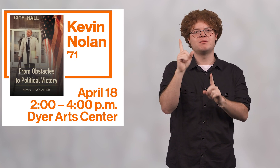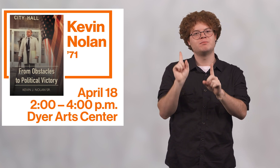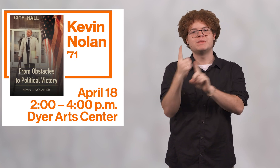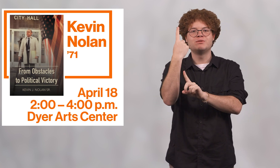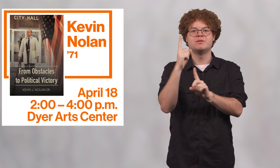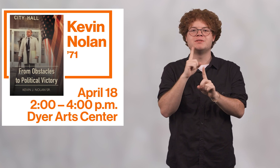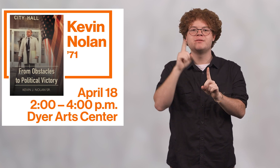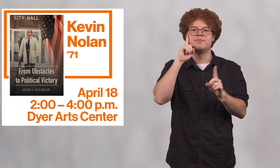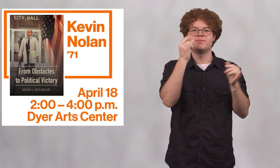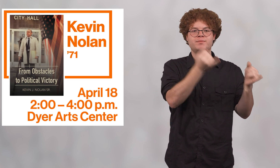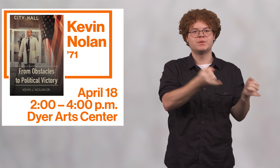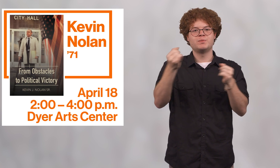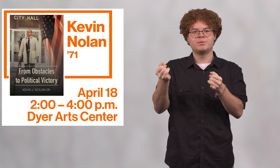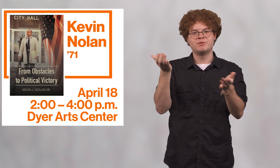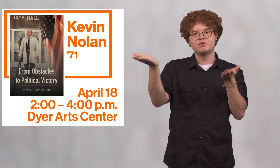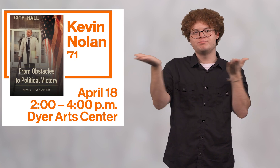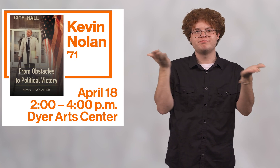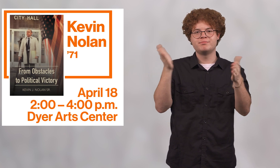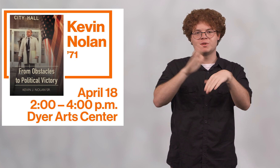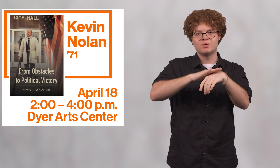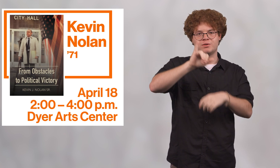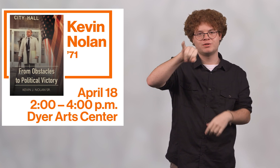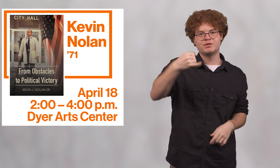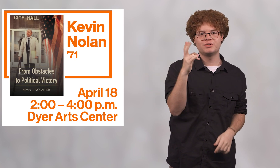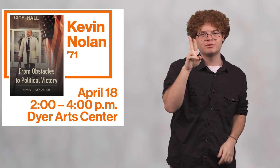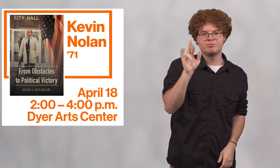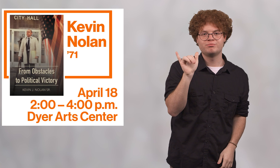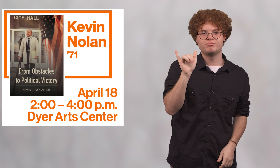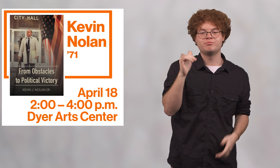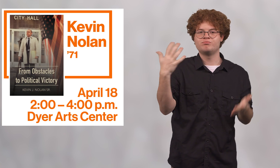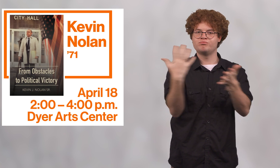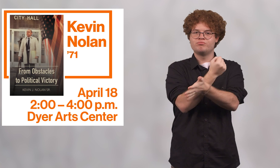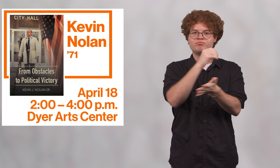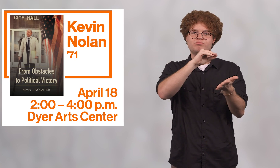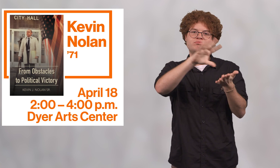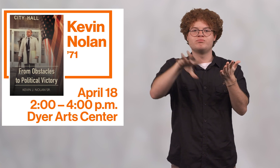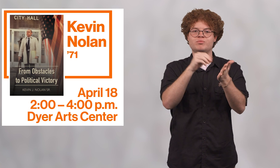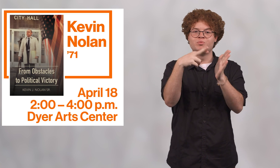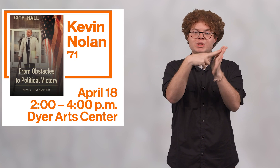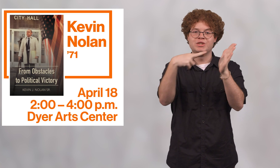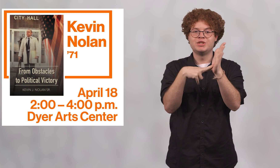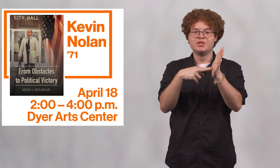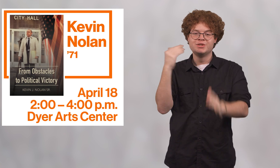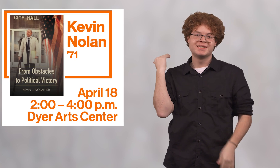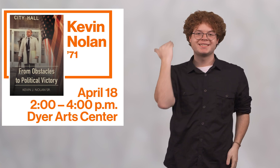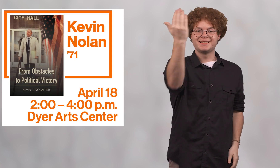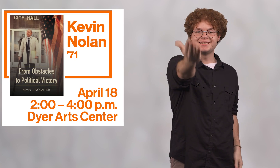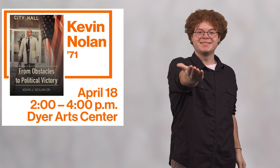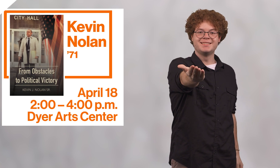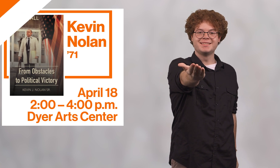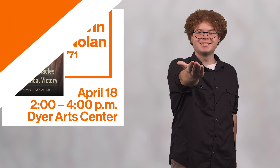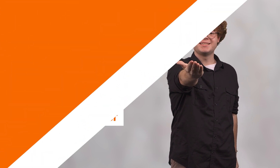and one of the first deaf individuals to serve on a jury. Scan the QR code to register for this free event.